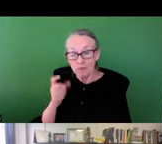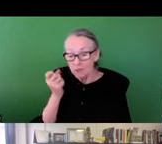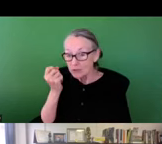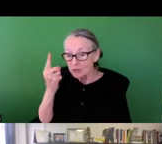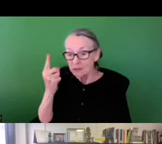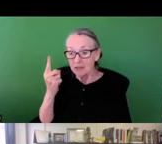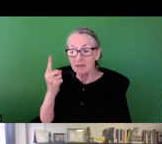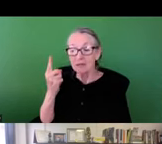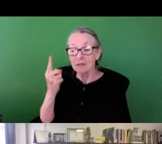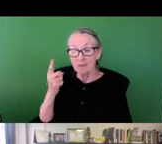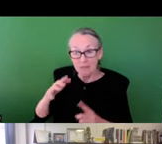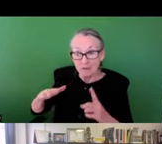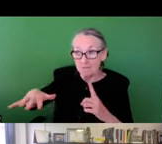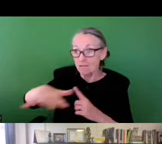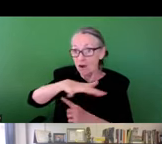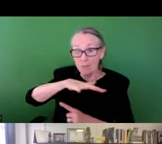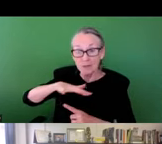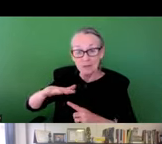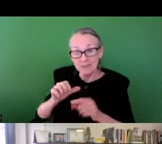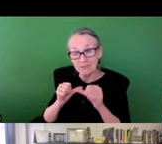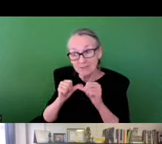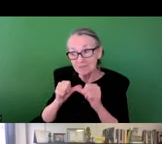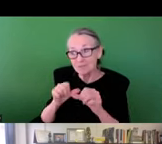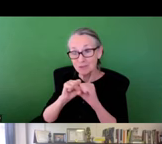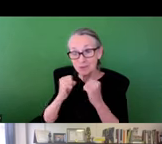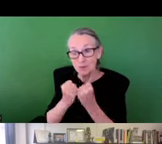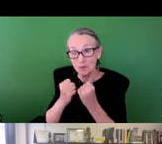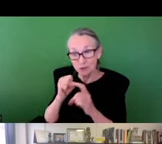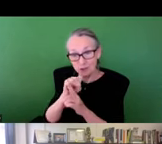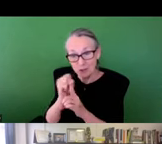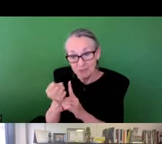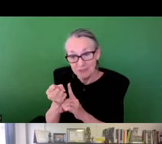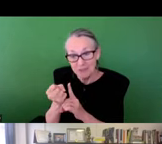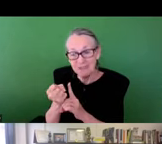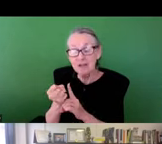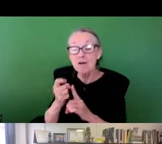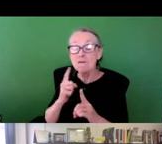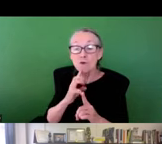distributed and restorative justice. We also fundamentally have to understand that the